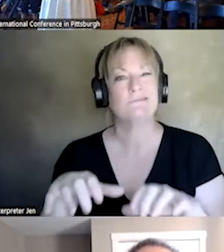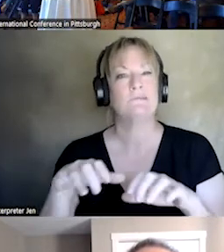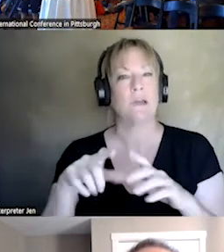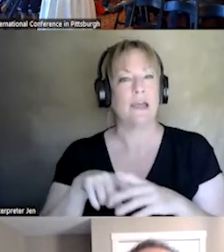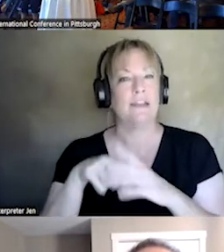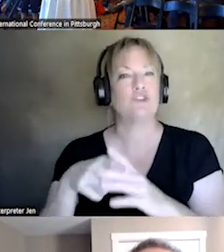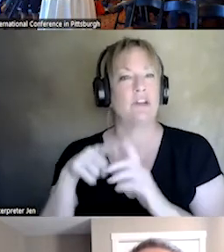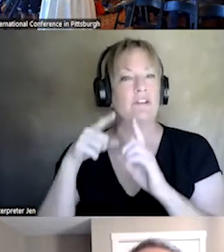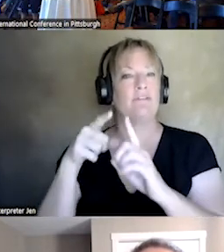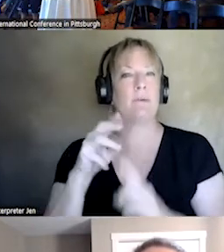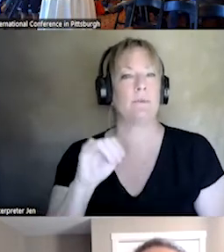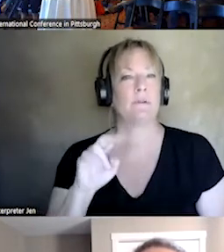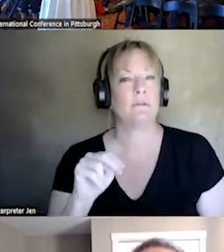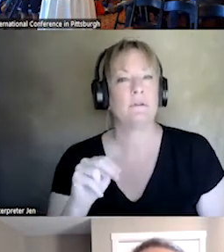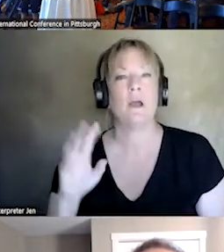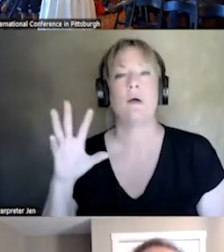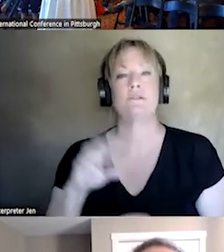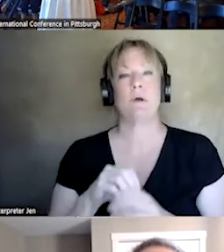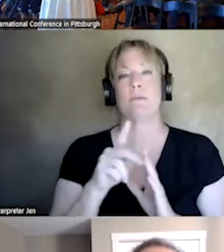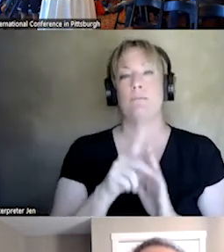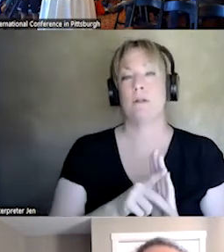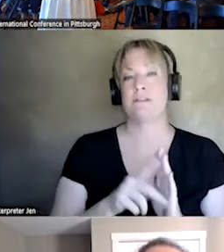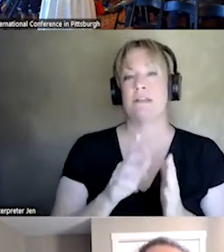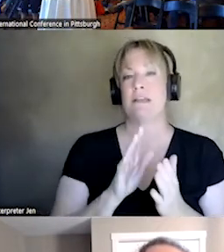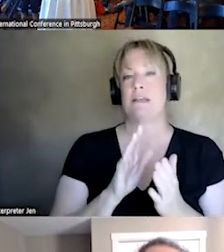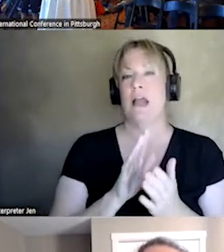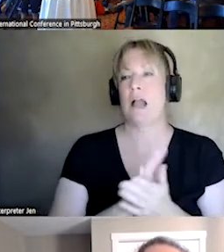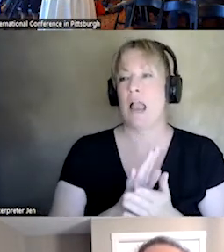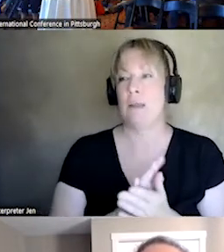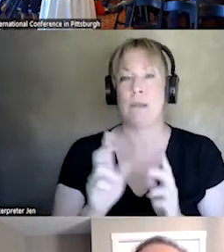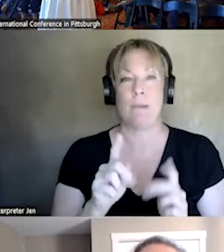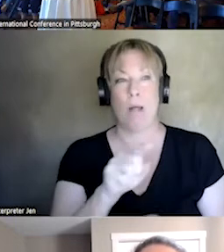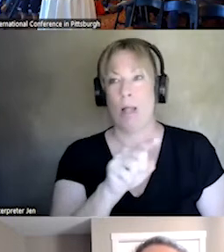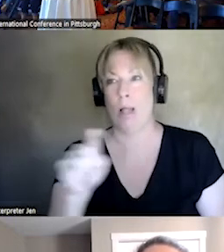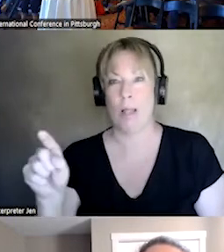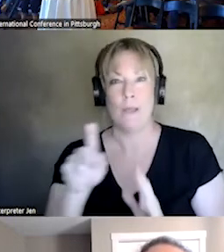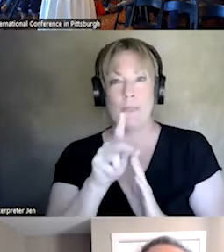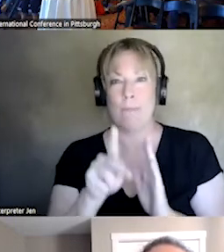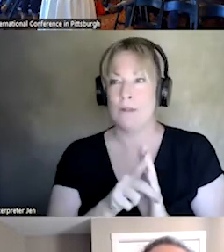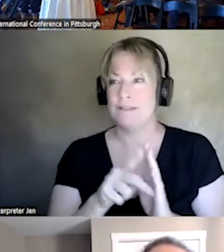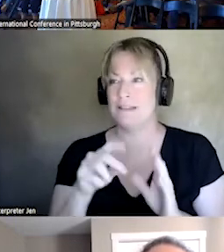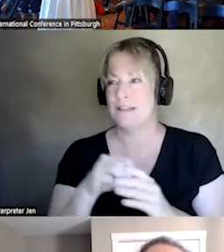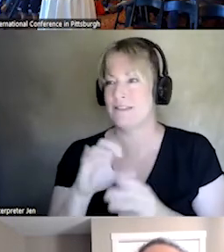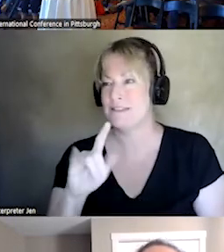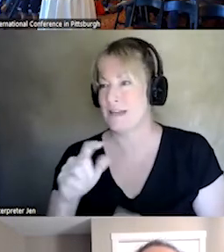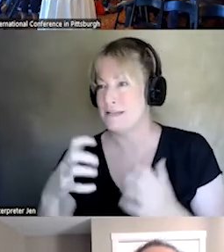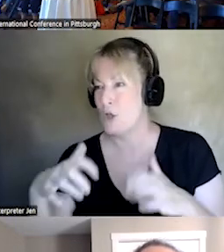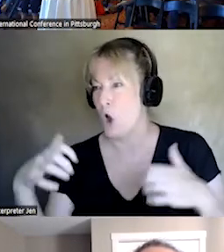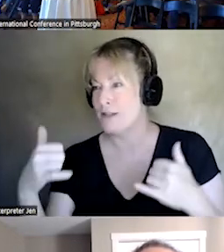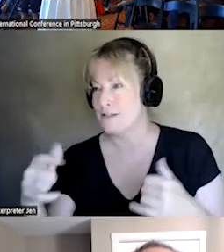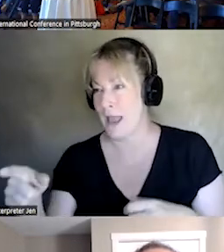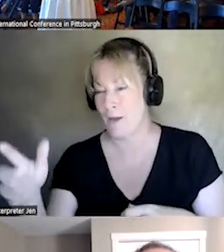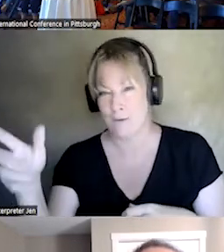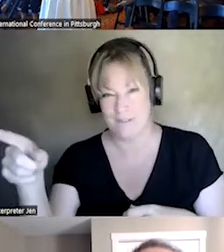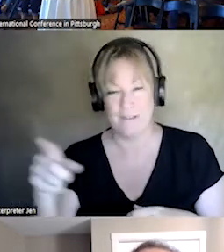IN OUR POLICY ACADEMY. SHOUT OUT TO THE FOLKS IN THE CIT AUDIENCE RIGHT NOW. BUT I THINK THAT